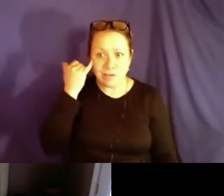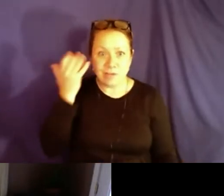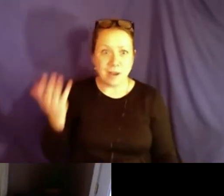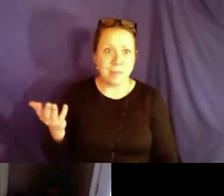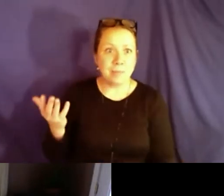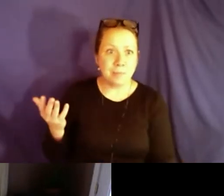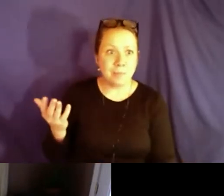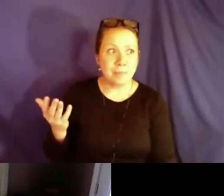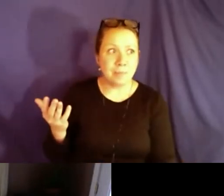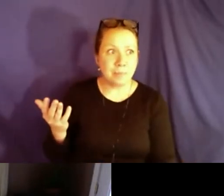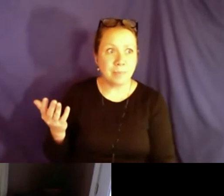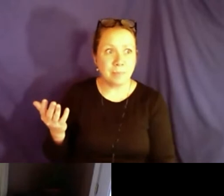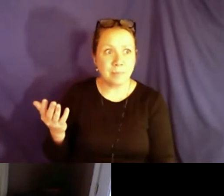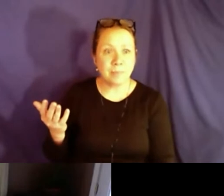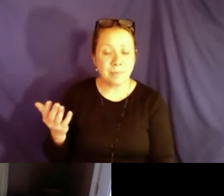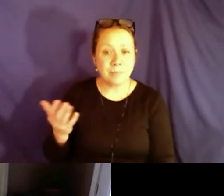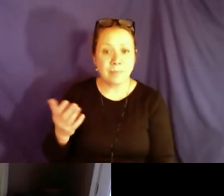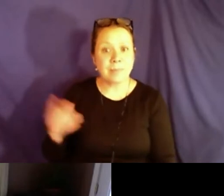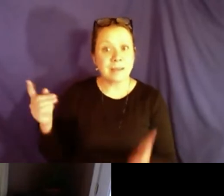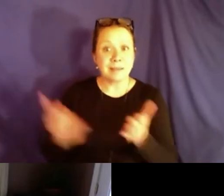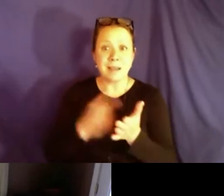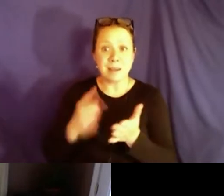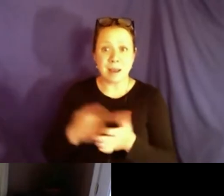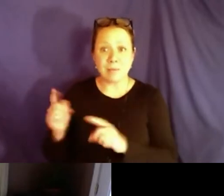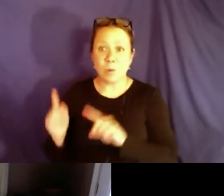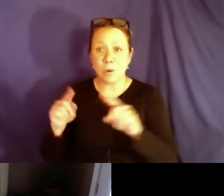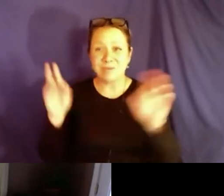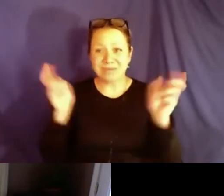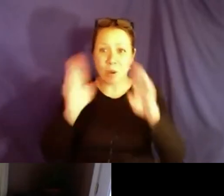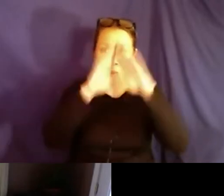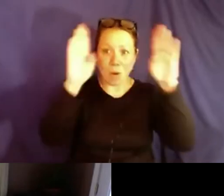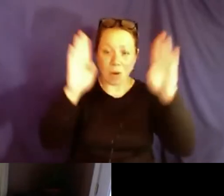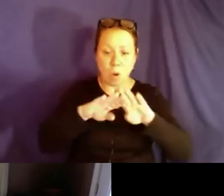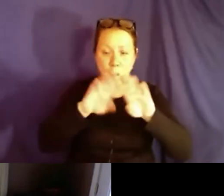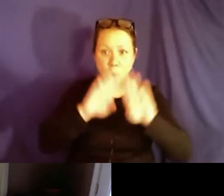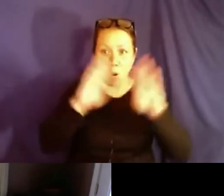button turned on 24/7 because you never know when